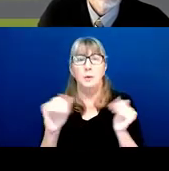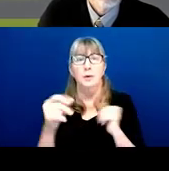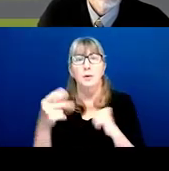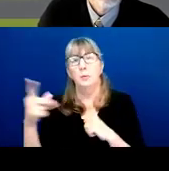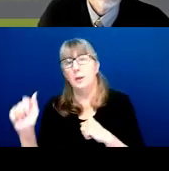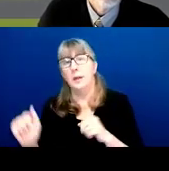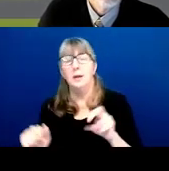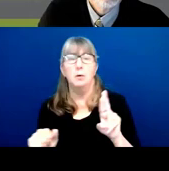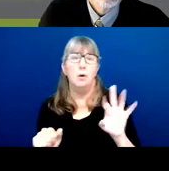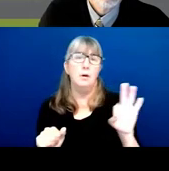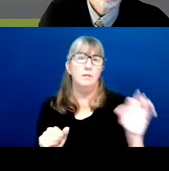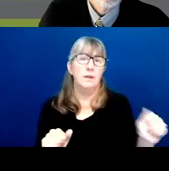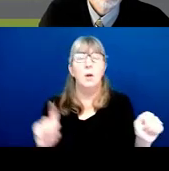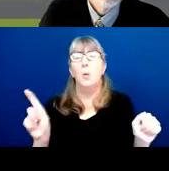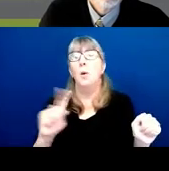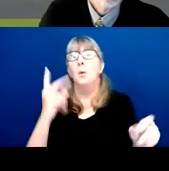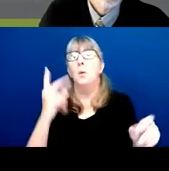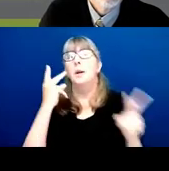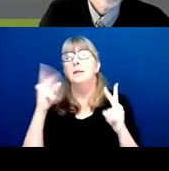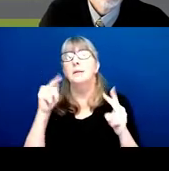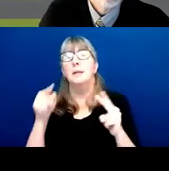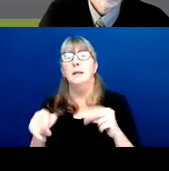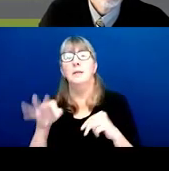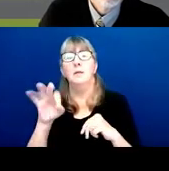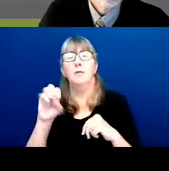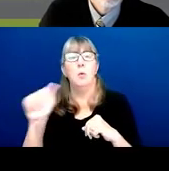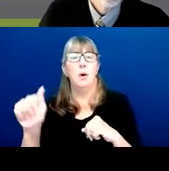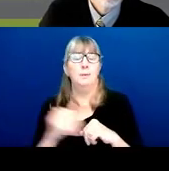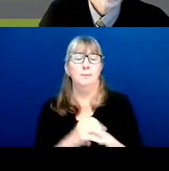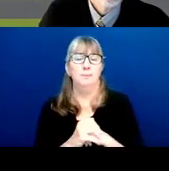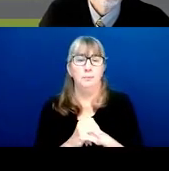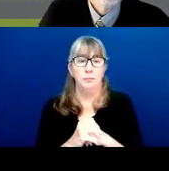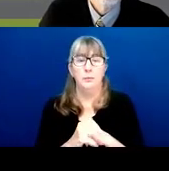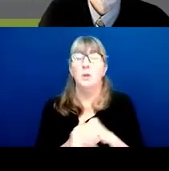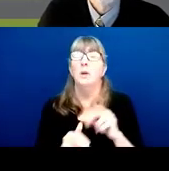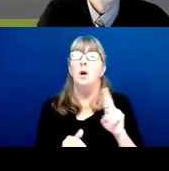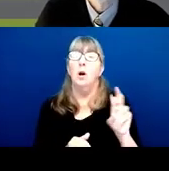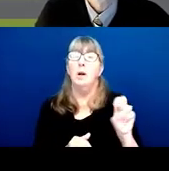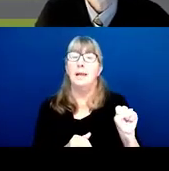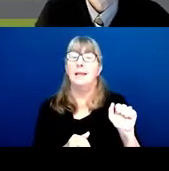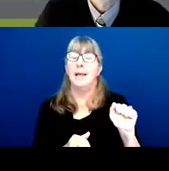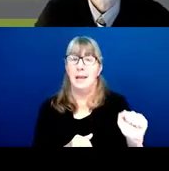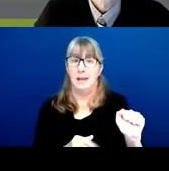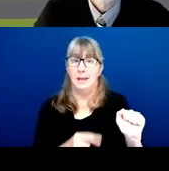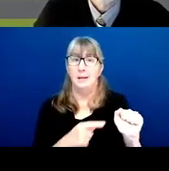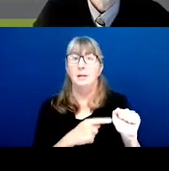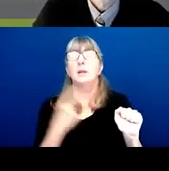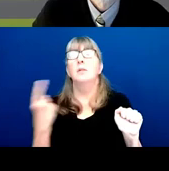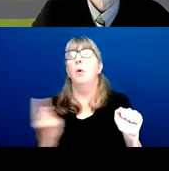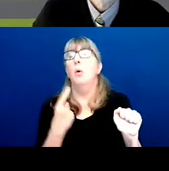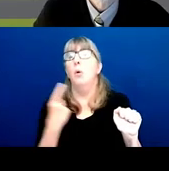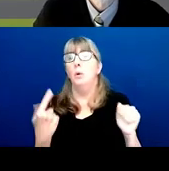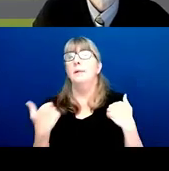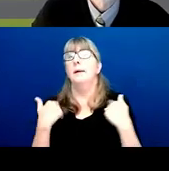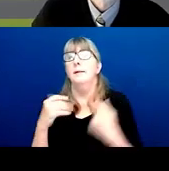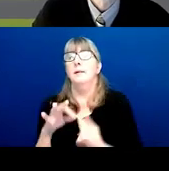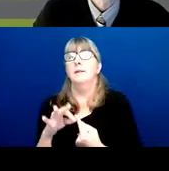And where would I see this in the FOA? So an RFA will always have a special emphasis panel.